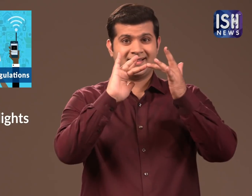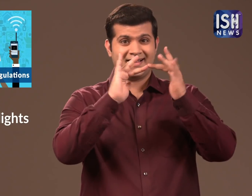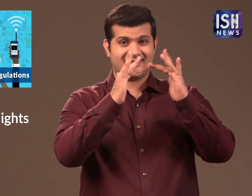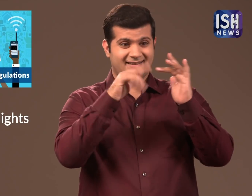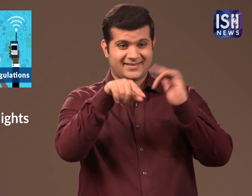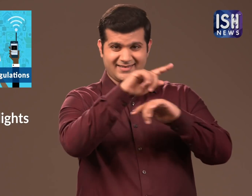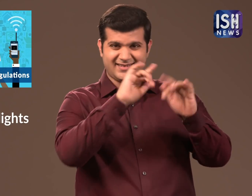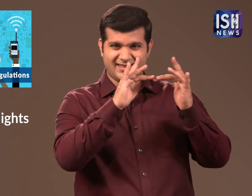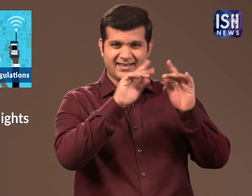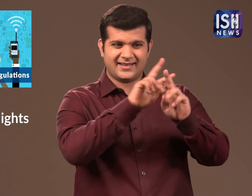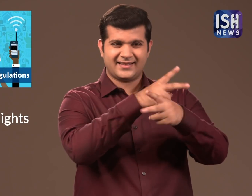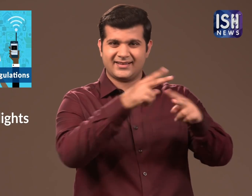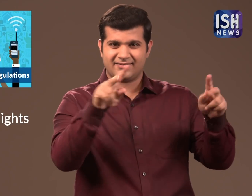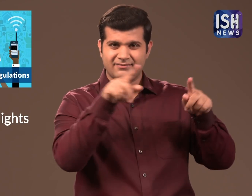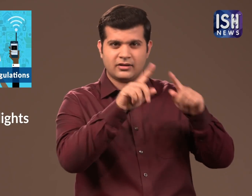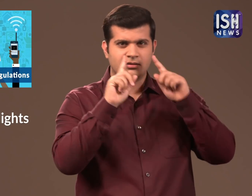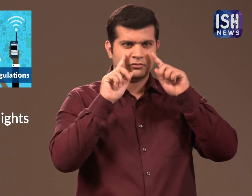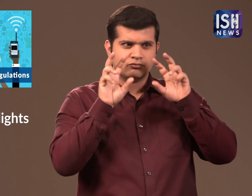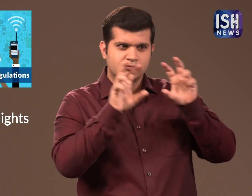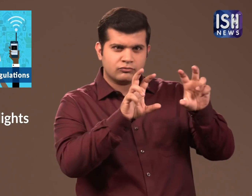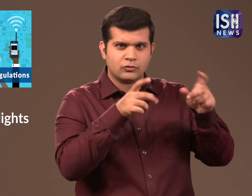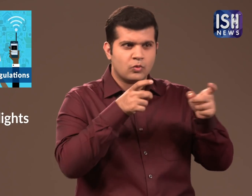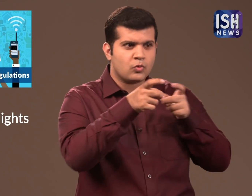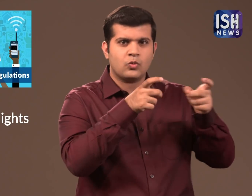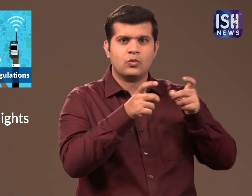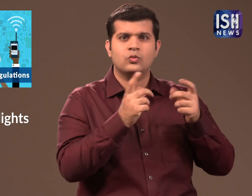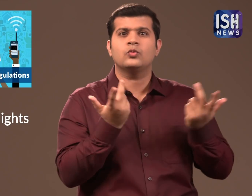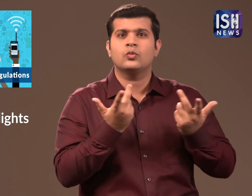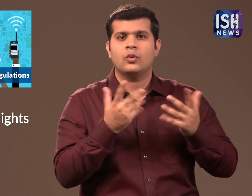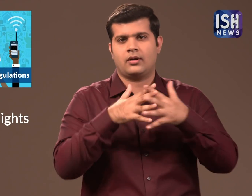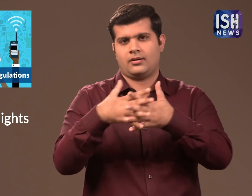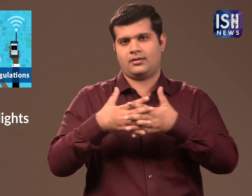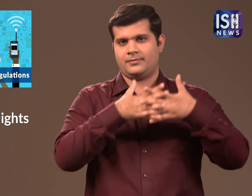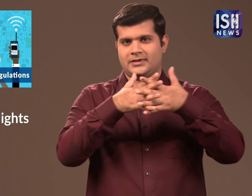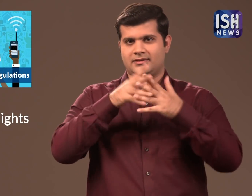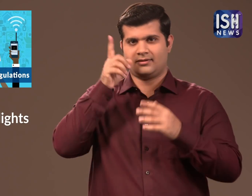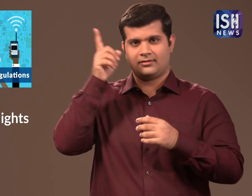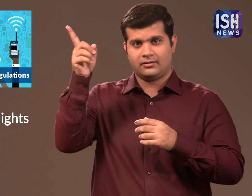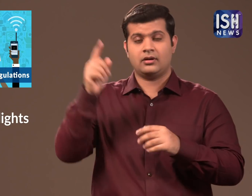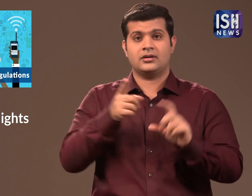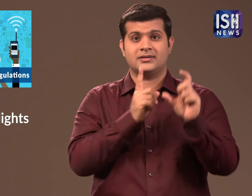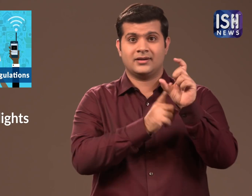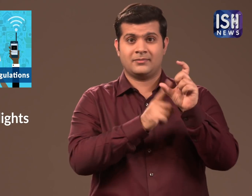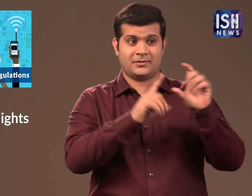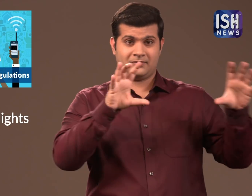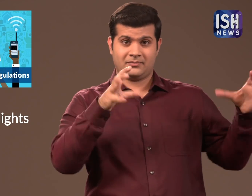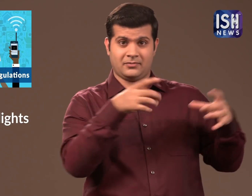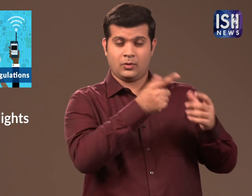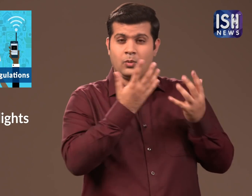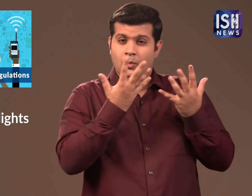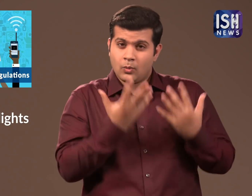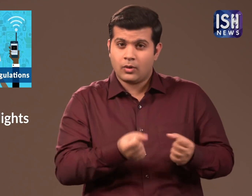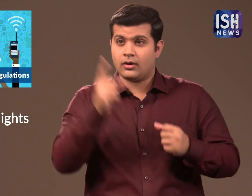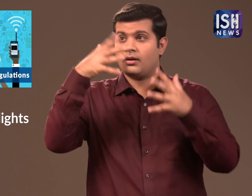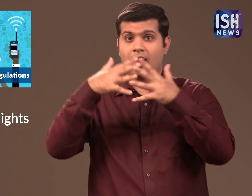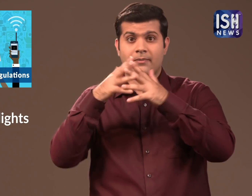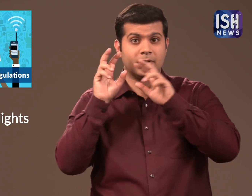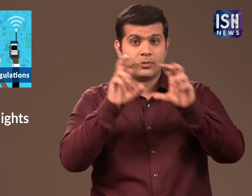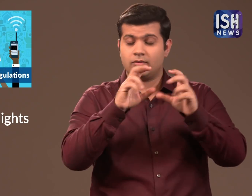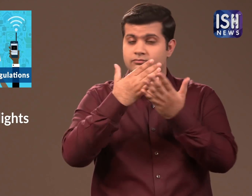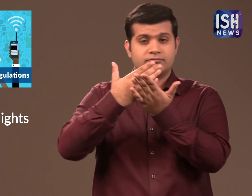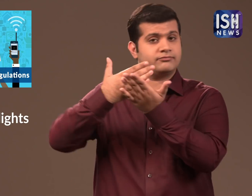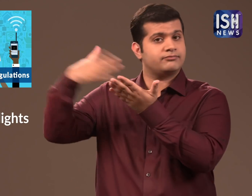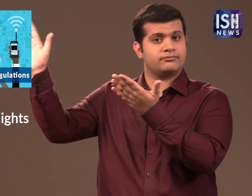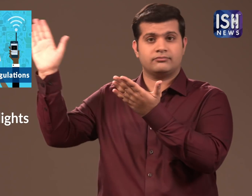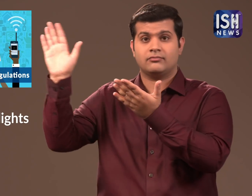With reference to the internet, the CPI(M) seeks to take the governance of the internet out of the control of the United States,